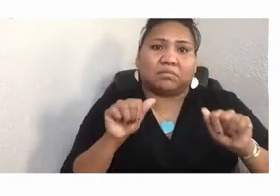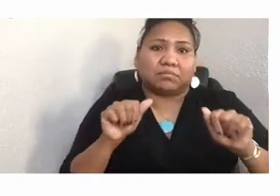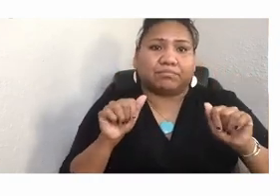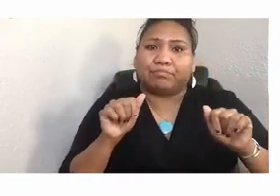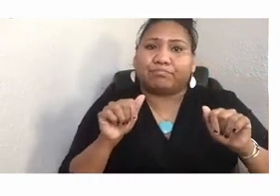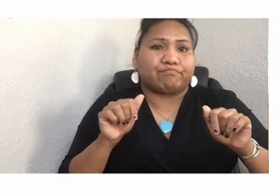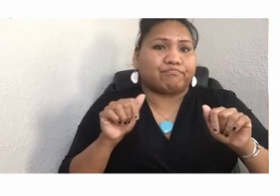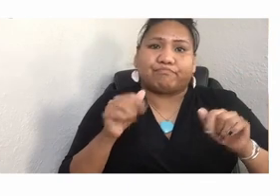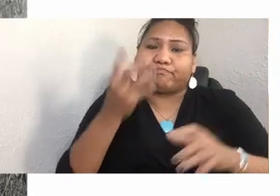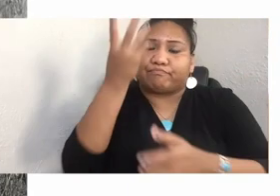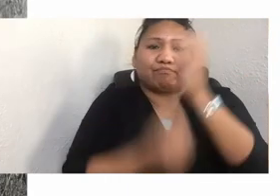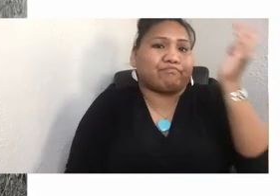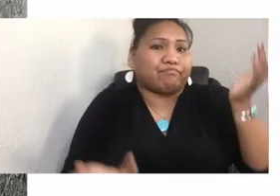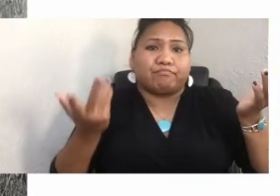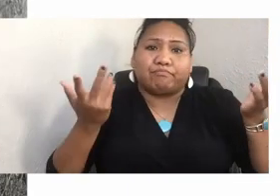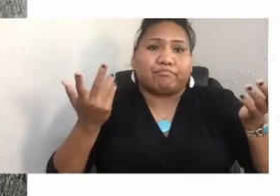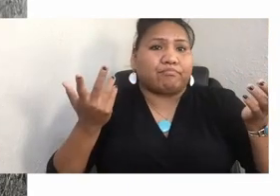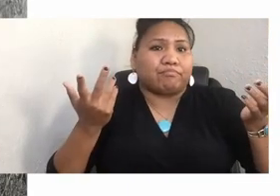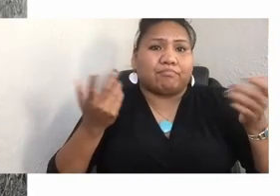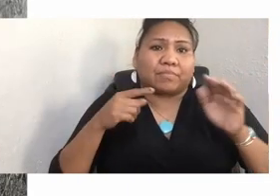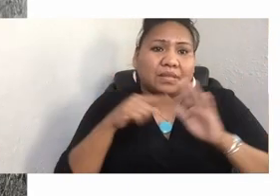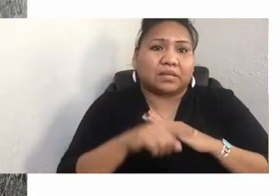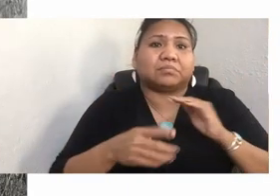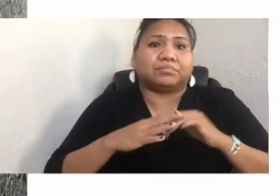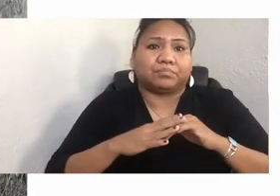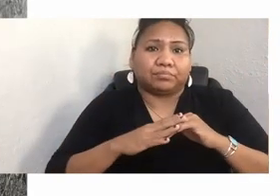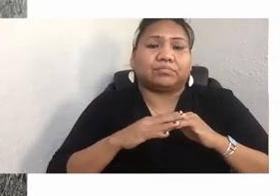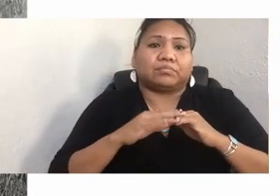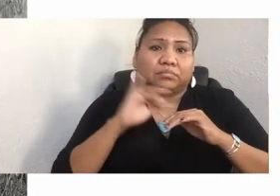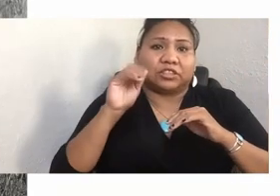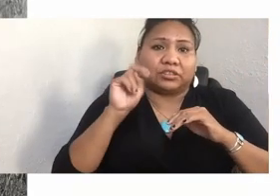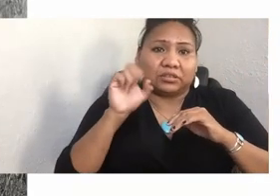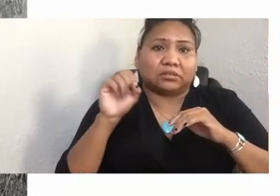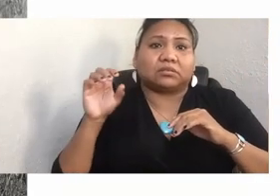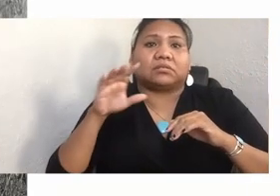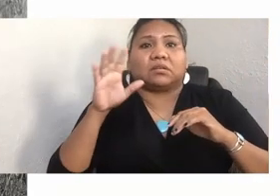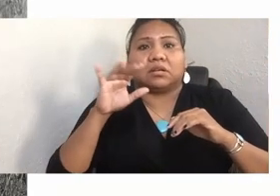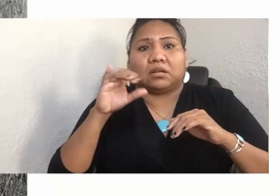This is a photo of Jennie Seminole Parker. She's Northern Cheyenne from the Tongue River area of Ashland, Montana.